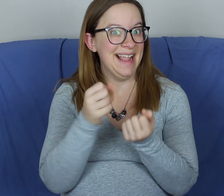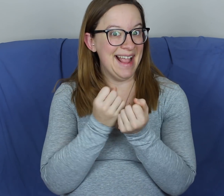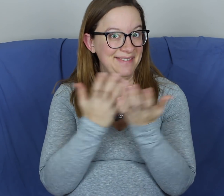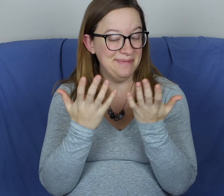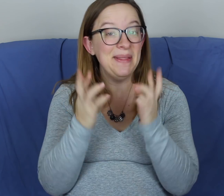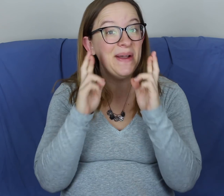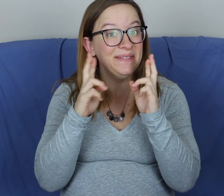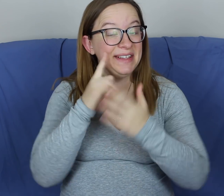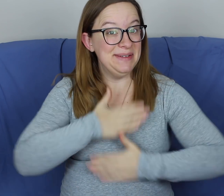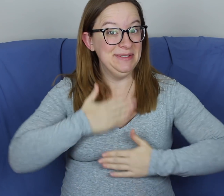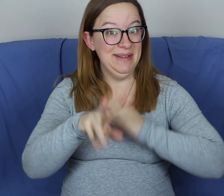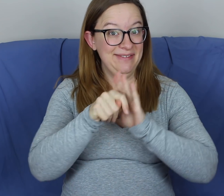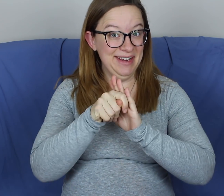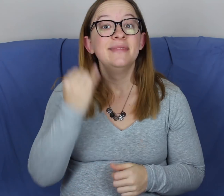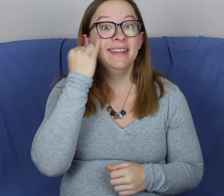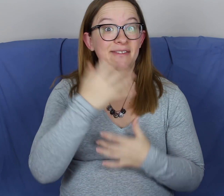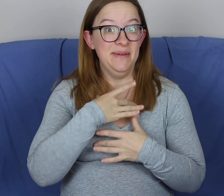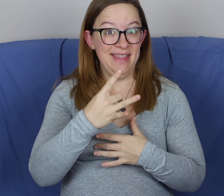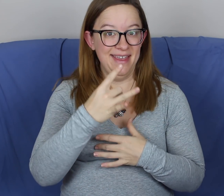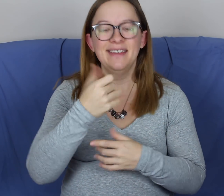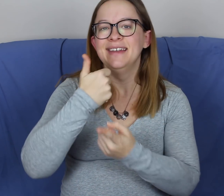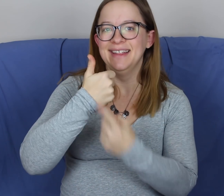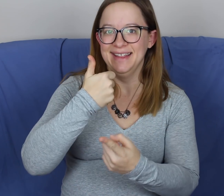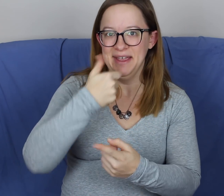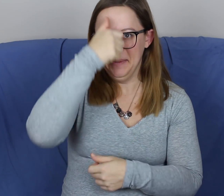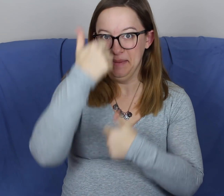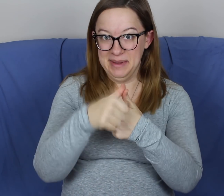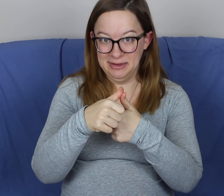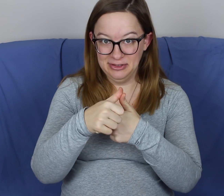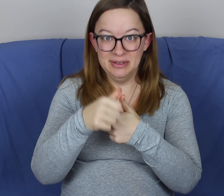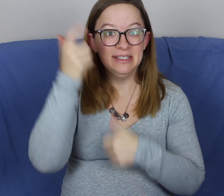Alright, well that's everything. Hopefully you enjoyed this video and if you liked it click LIKE.